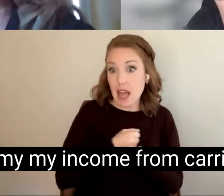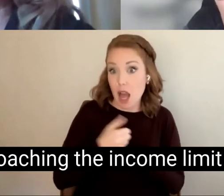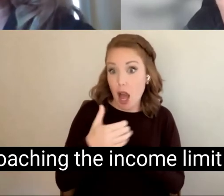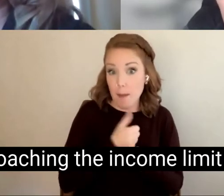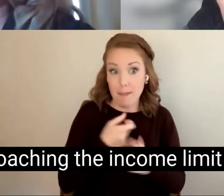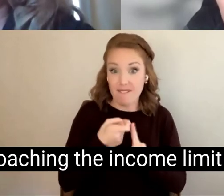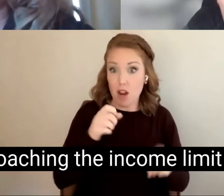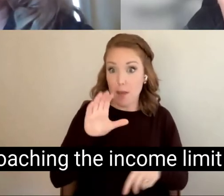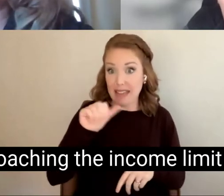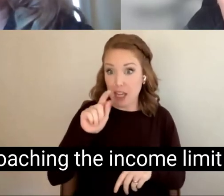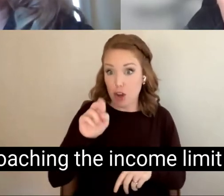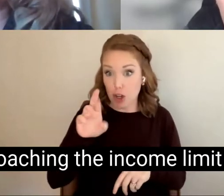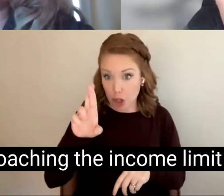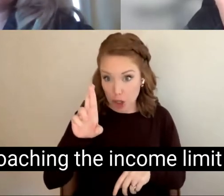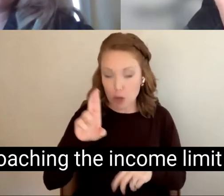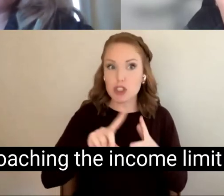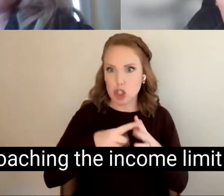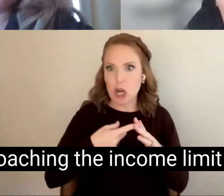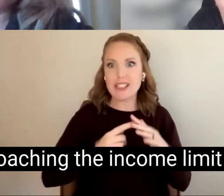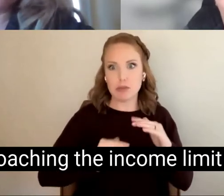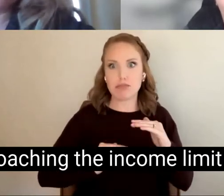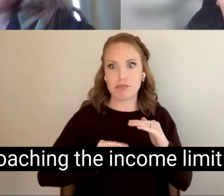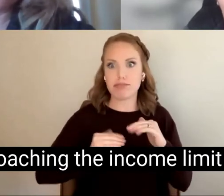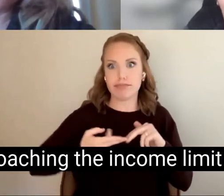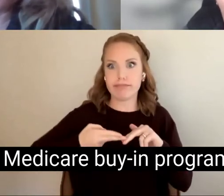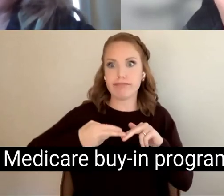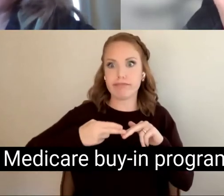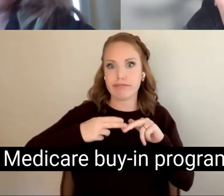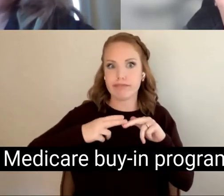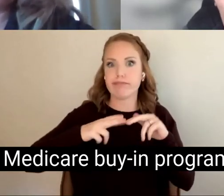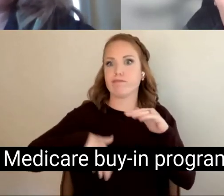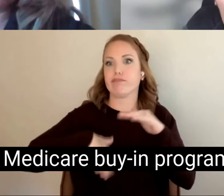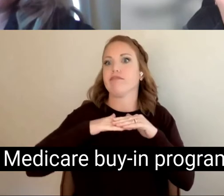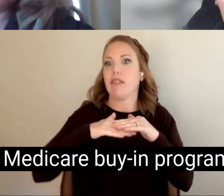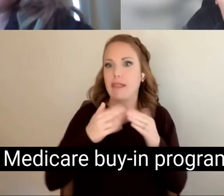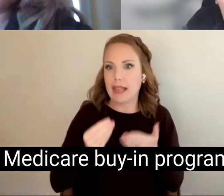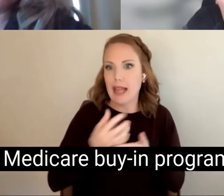approaching the income limit for the Medicare buy-in program.